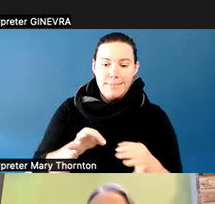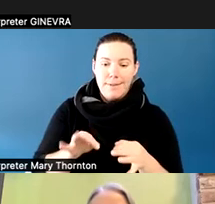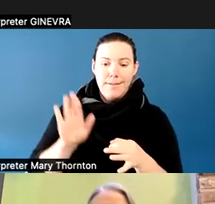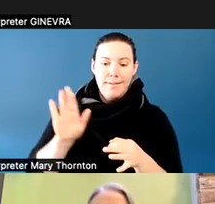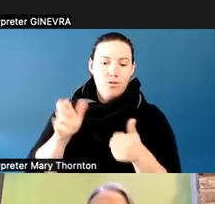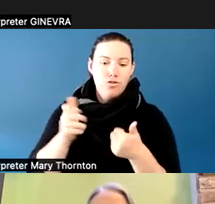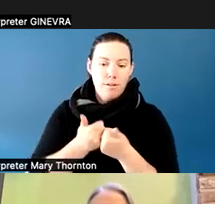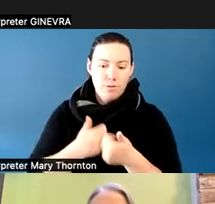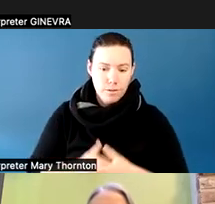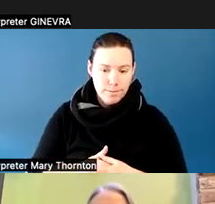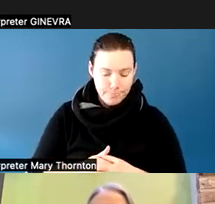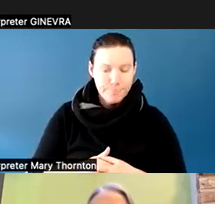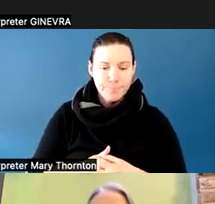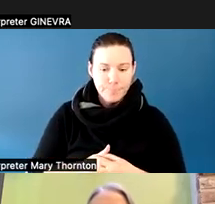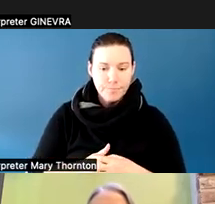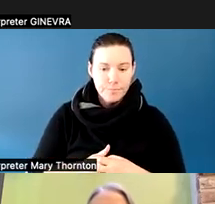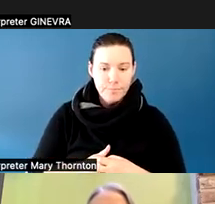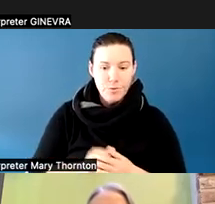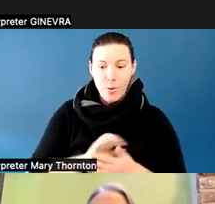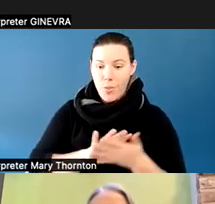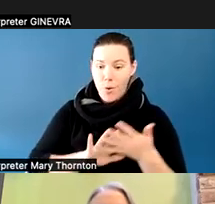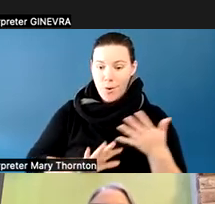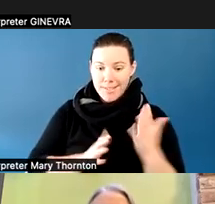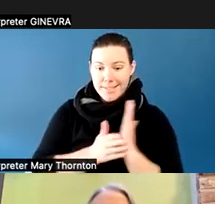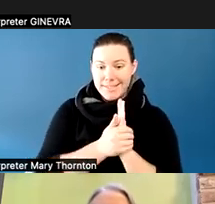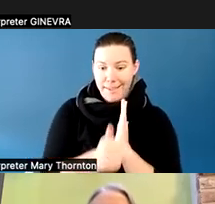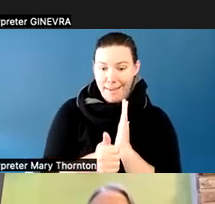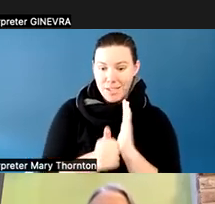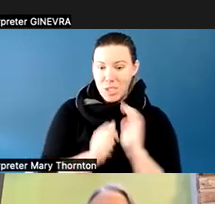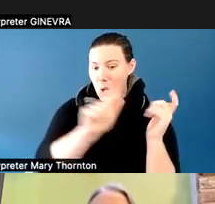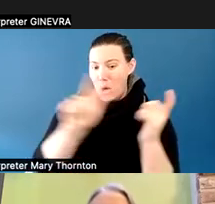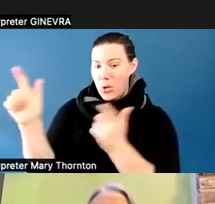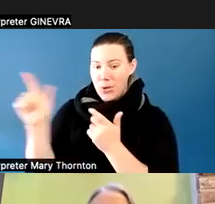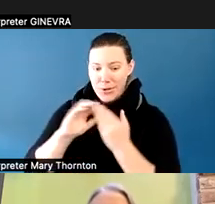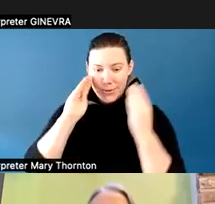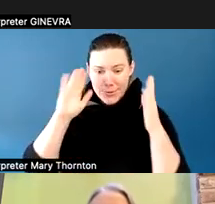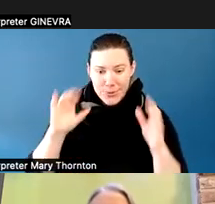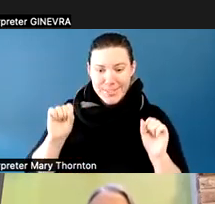I think a lot of you might agree with me, those are skills that all students could work on. Those are skills that I can work on,